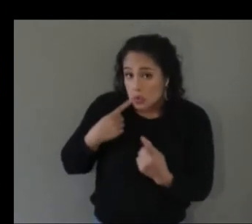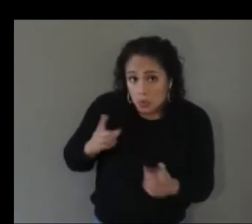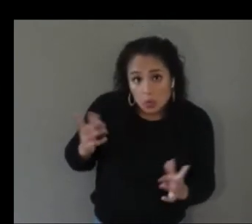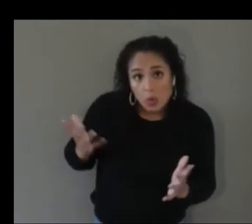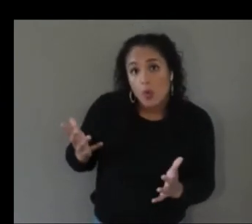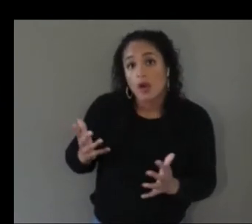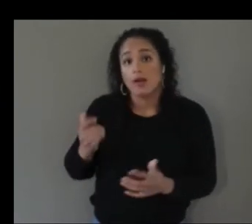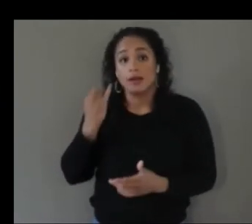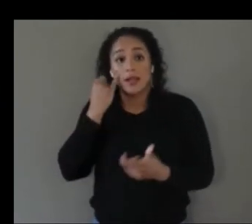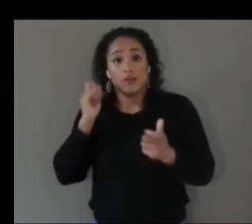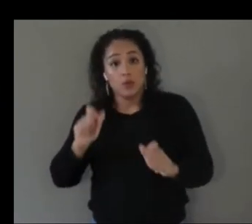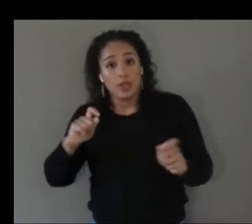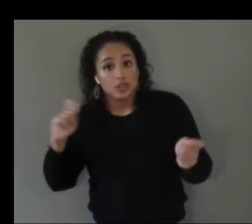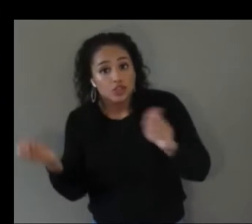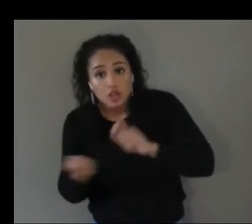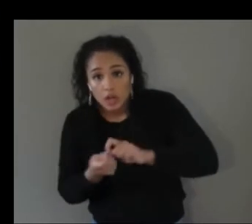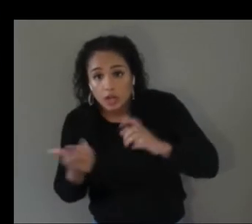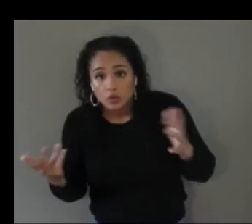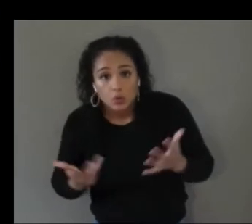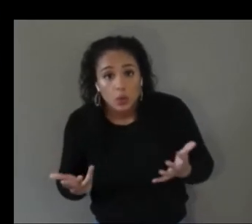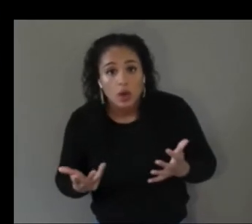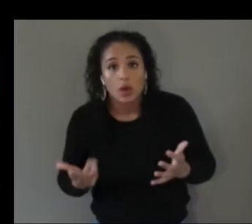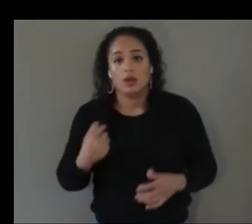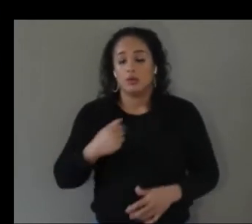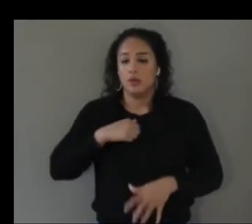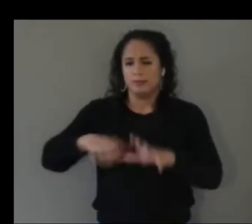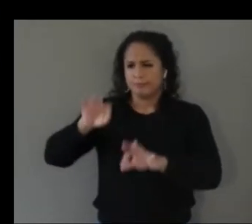and what we're able to find from that is you know essentially this kind of like set of